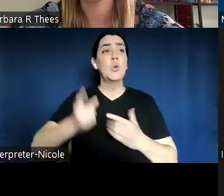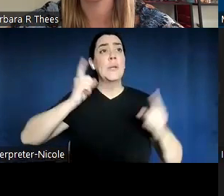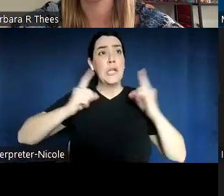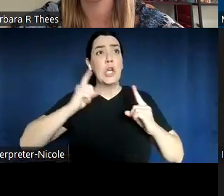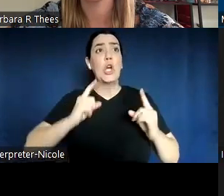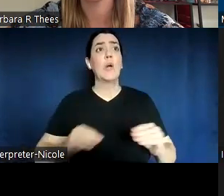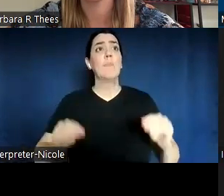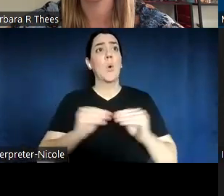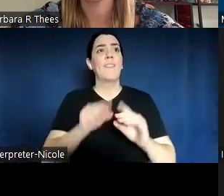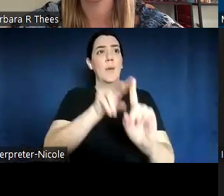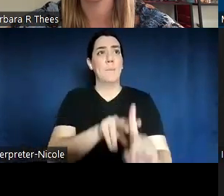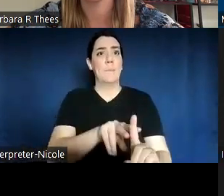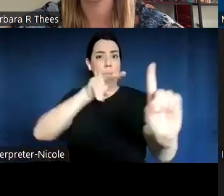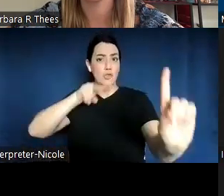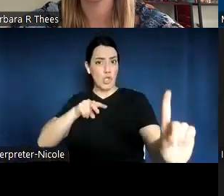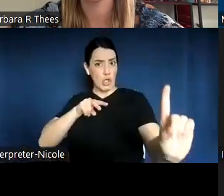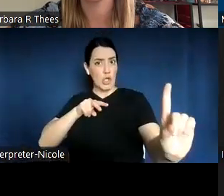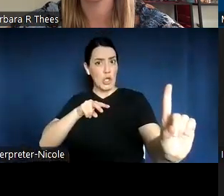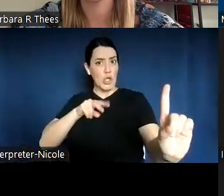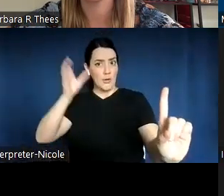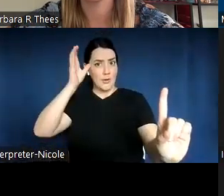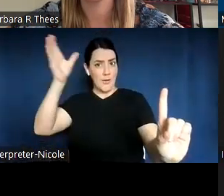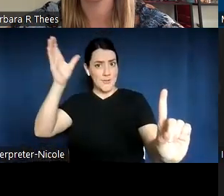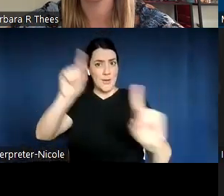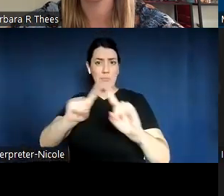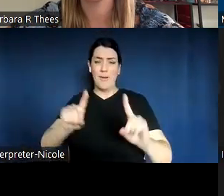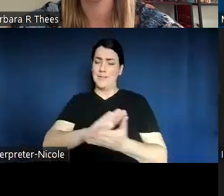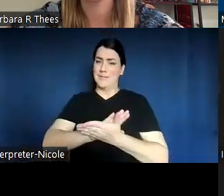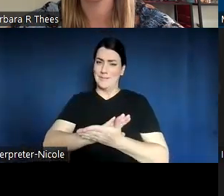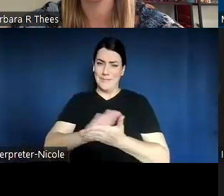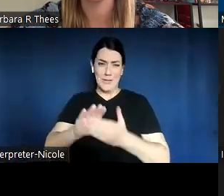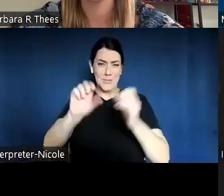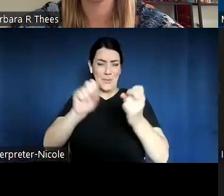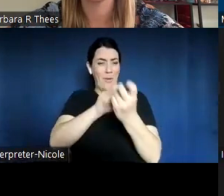But it's really great to be able to on occasion sit down and talk one-on-one with somebody